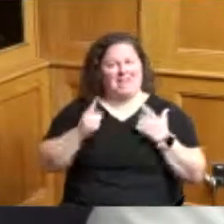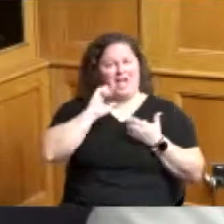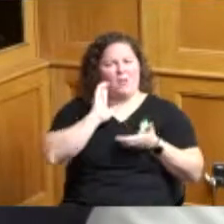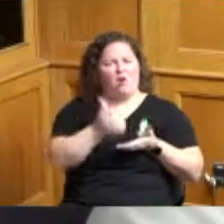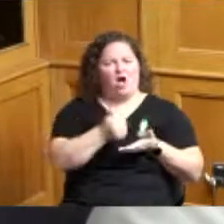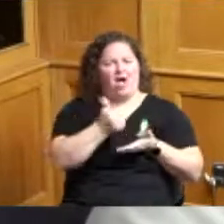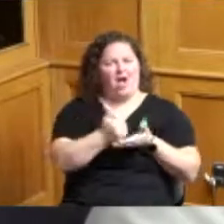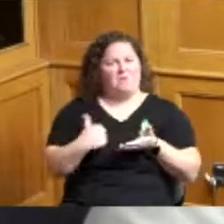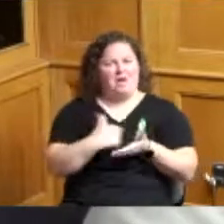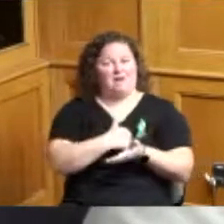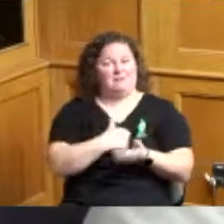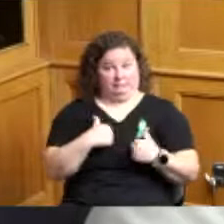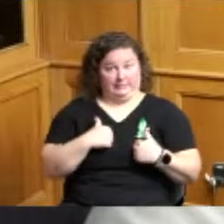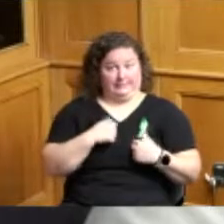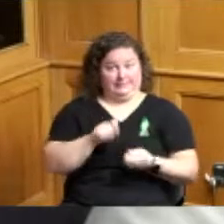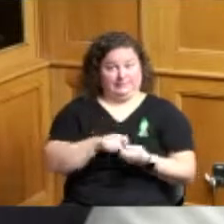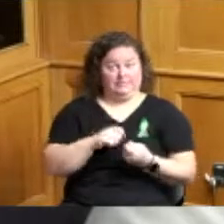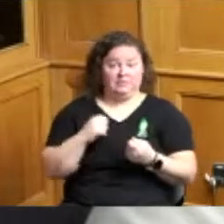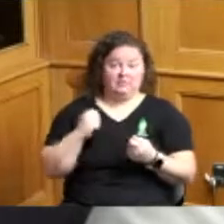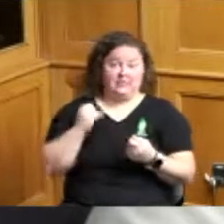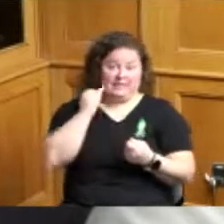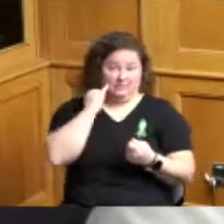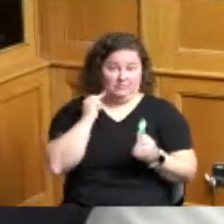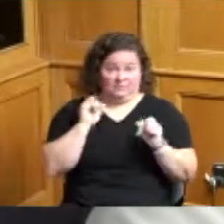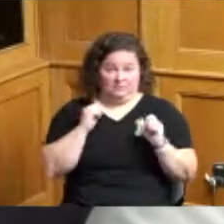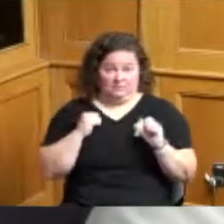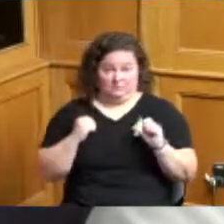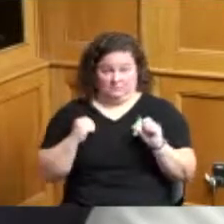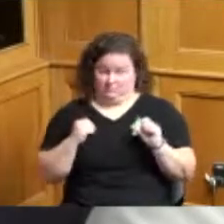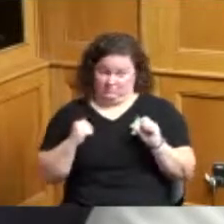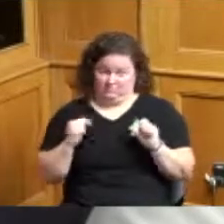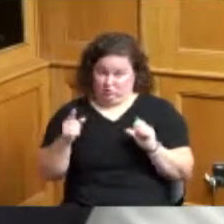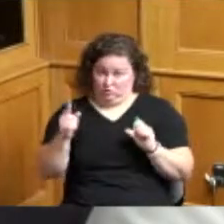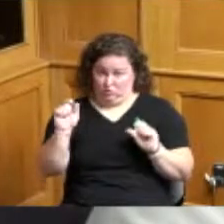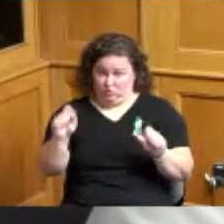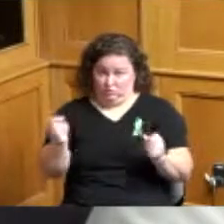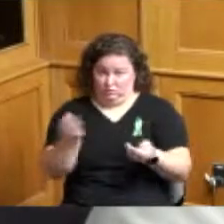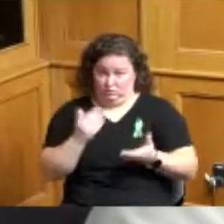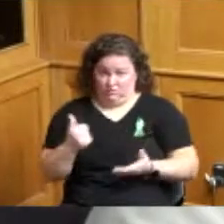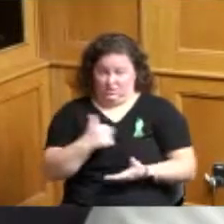it'd be helpful for me if we could get where are we now with the state as it relates to